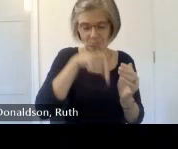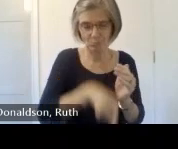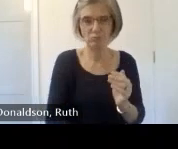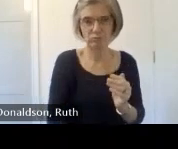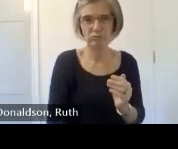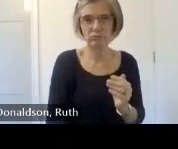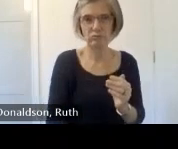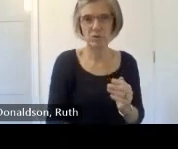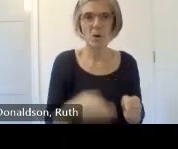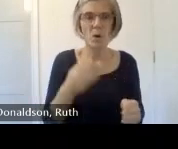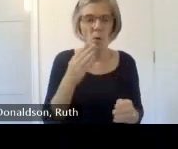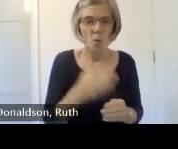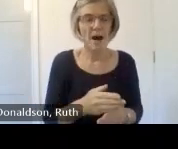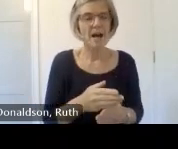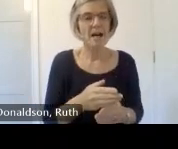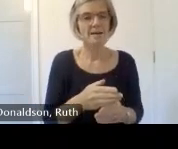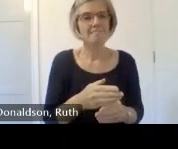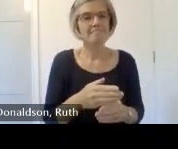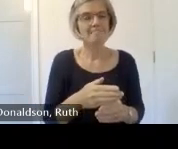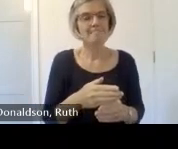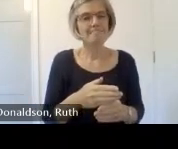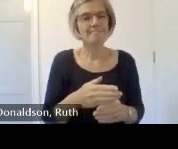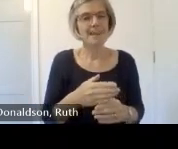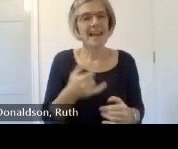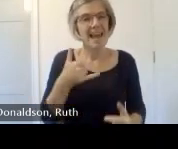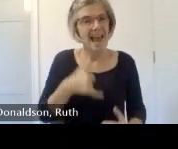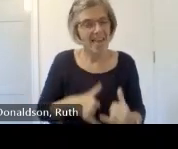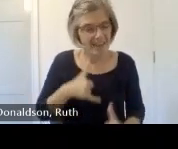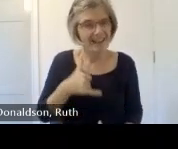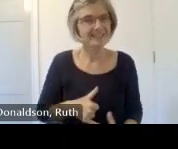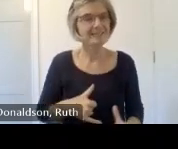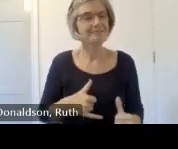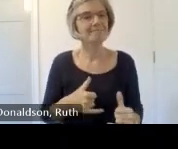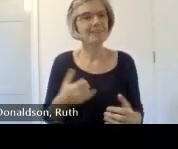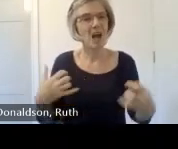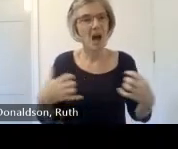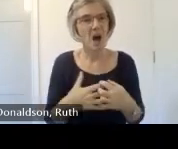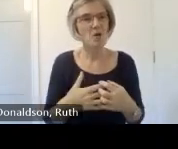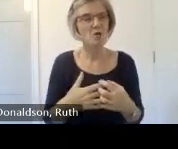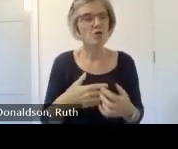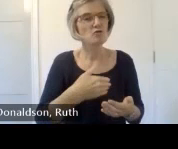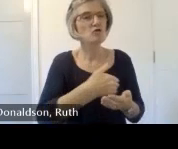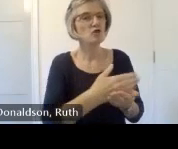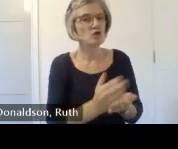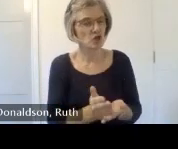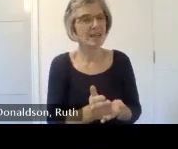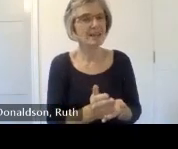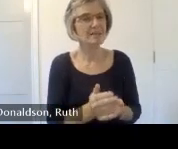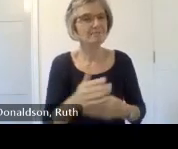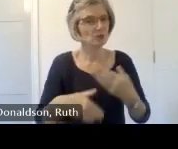and sensitive ways that allow people to um share stories that are so important I would love that